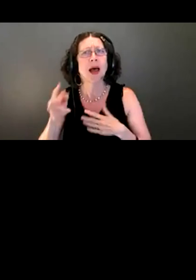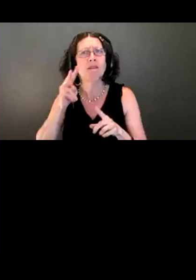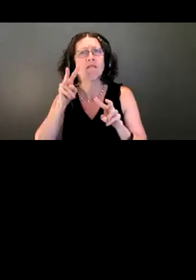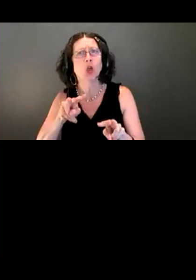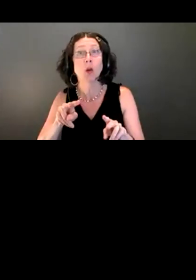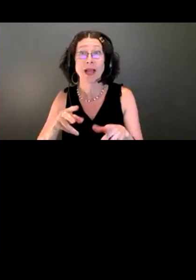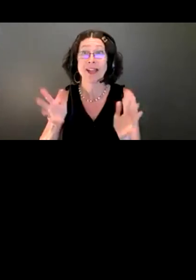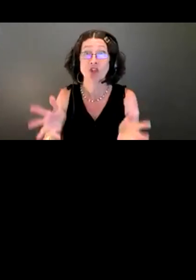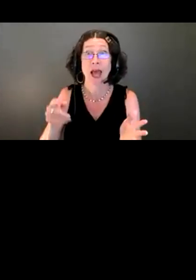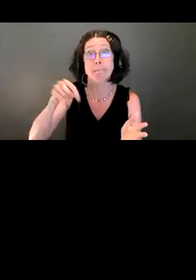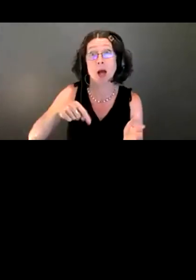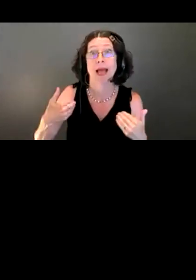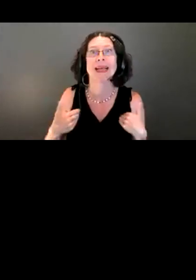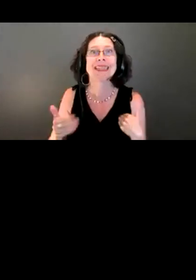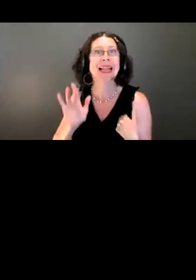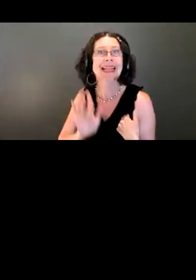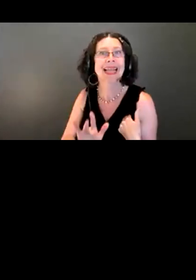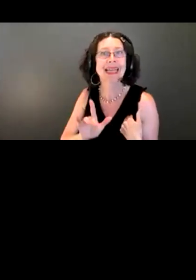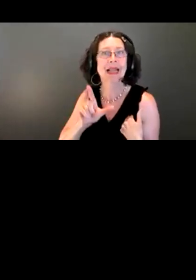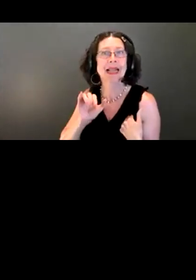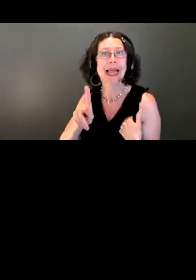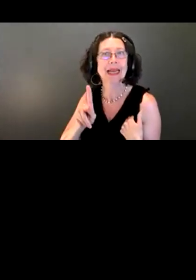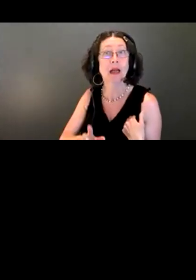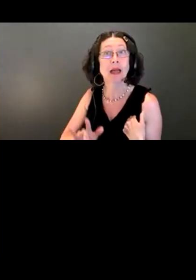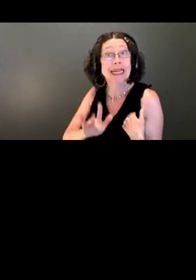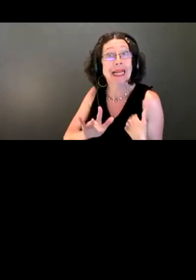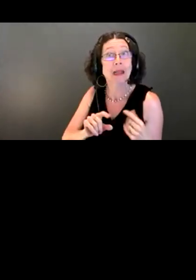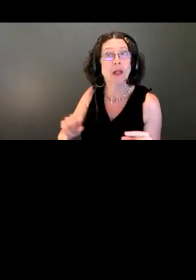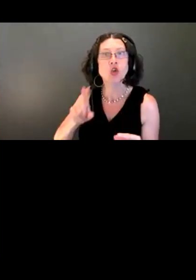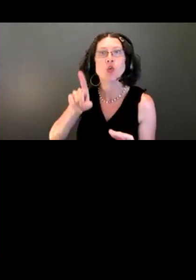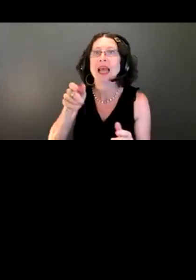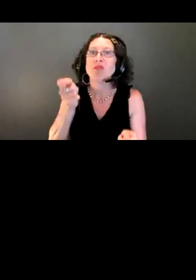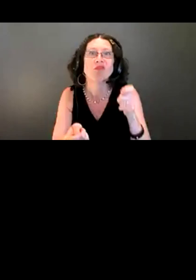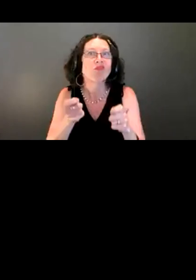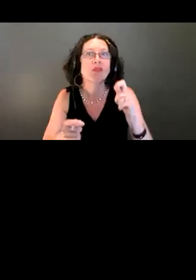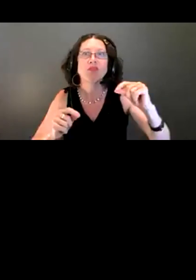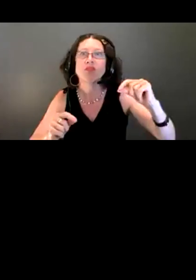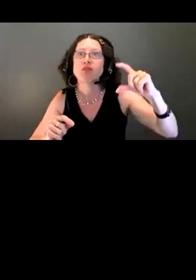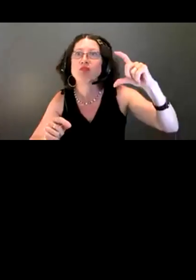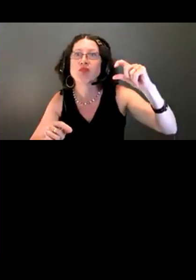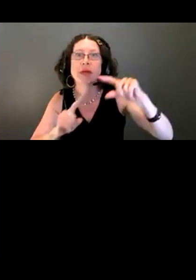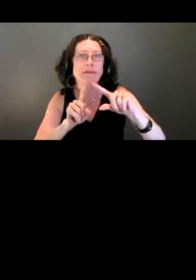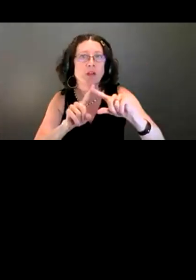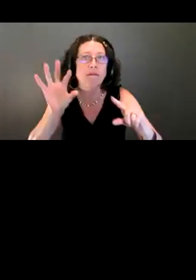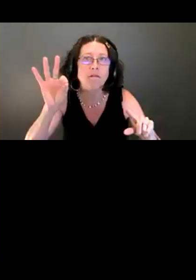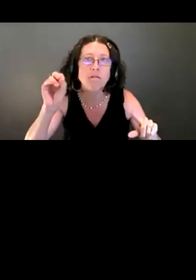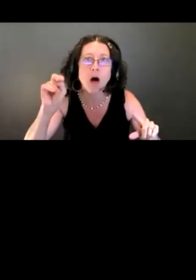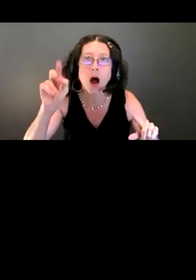By clicking this link, you will be able to customize the size, the font, and the color of the captions.